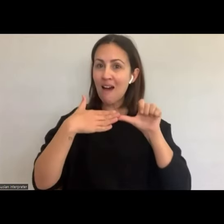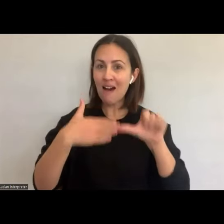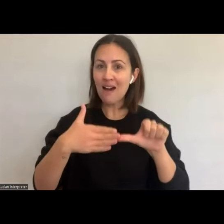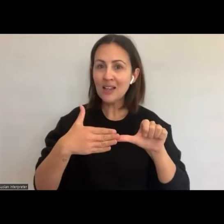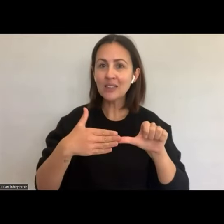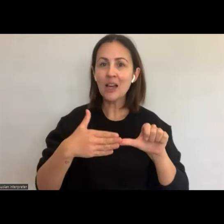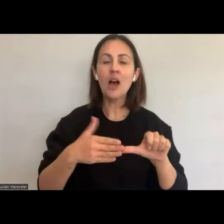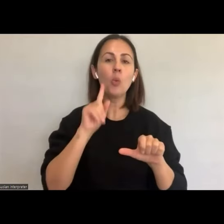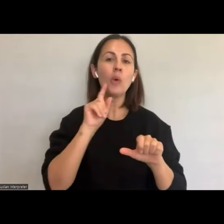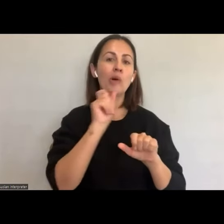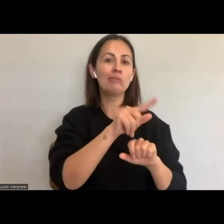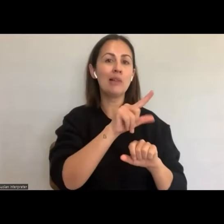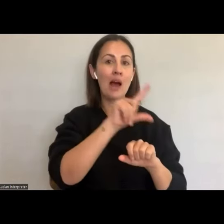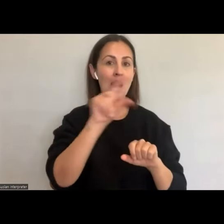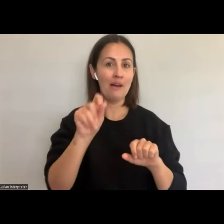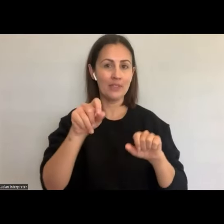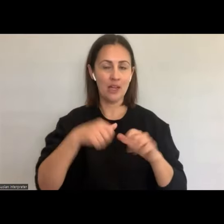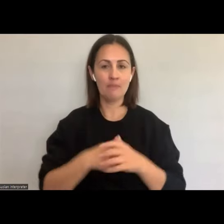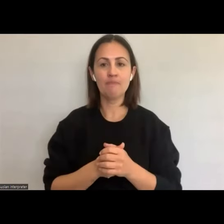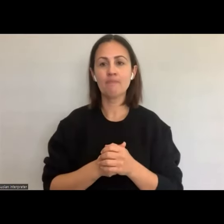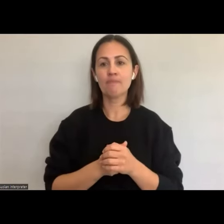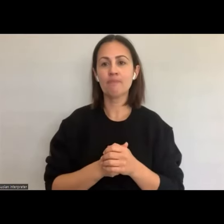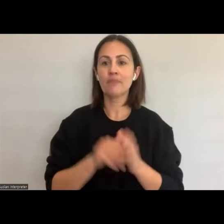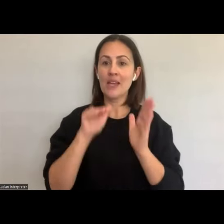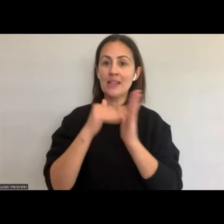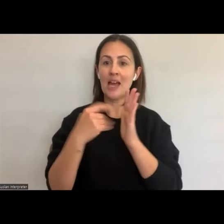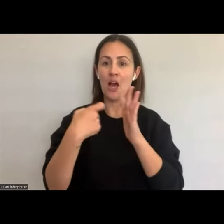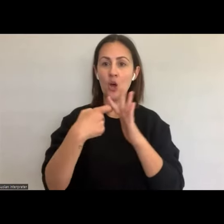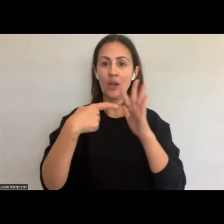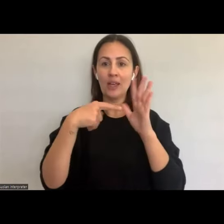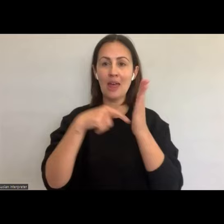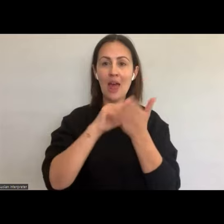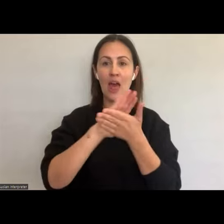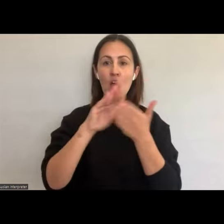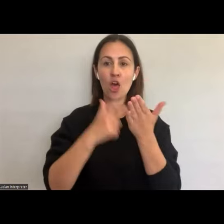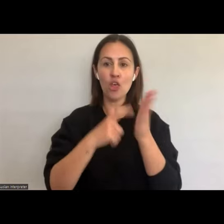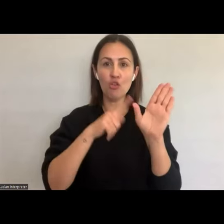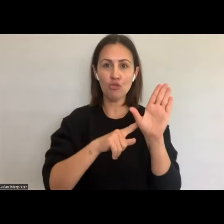So I'd now like to introduce you to Katherine Evans. Women’s Health Loddon Mallee’s